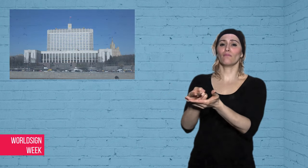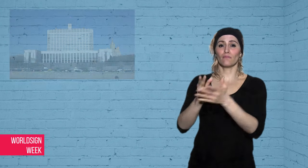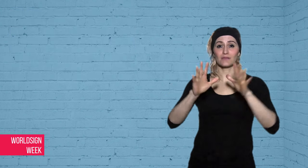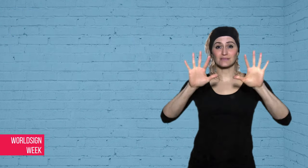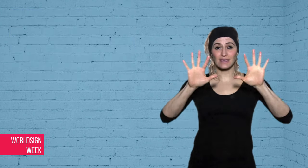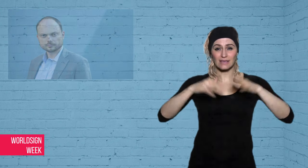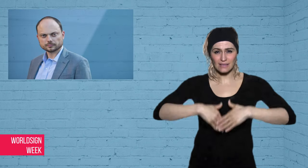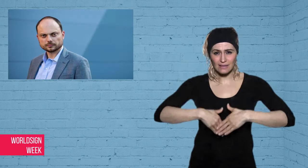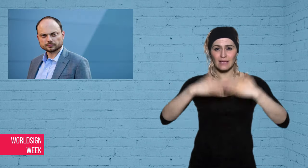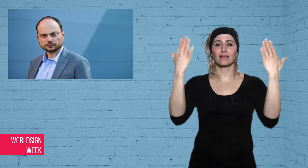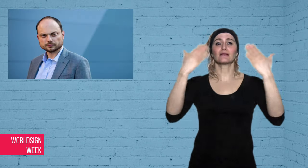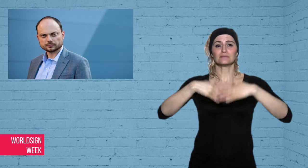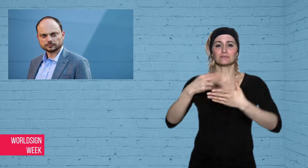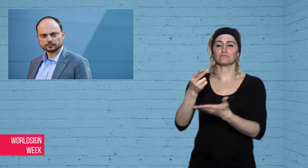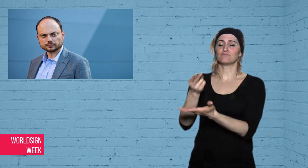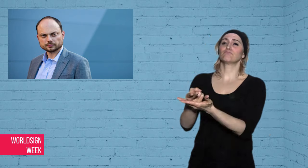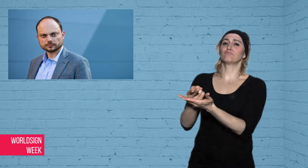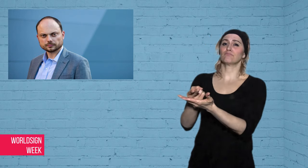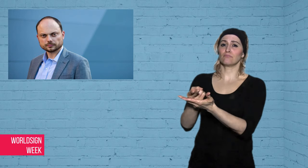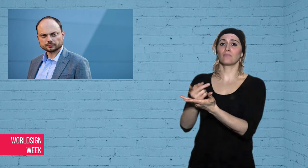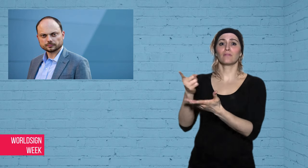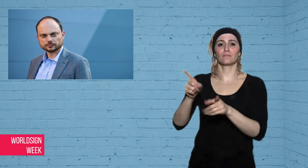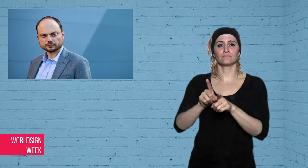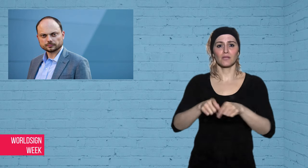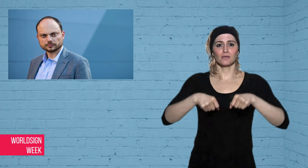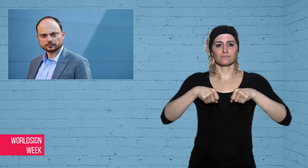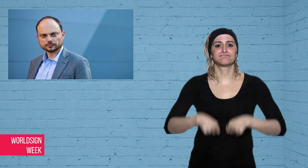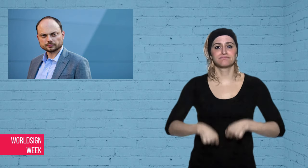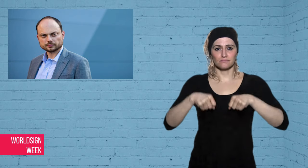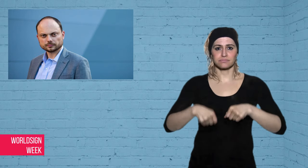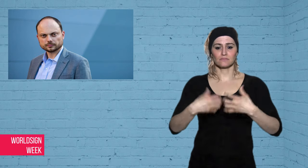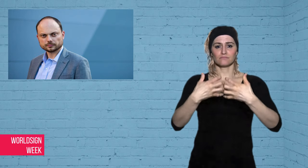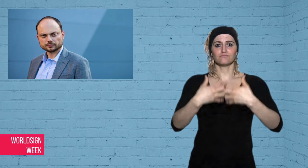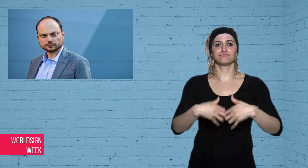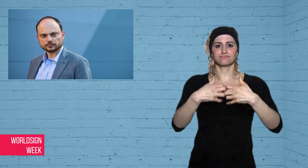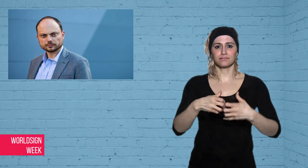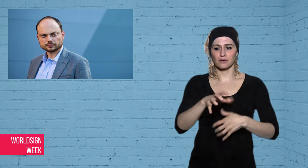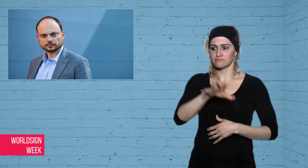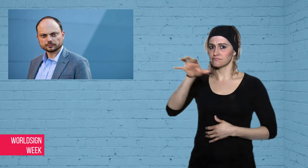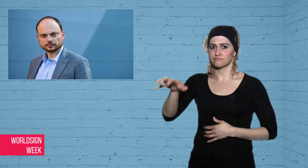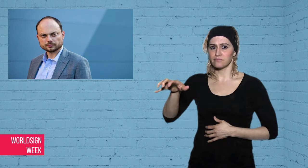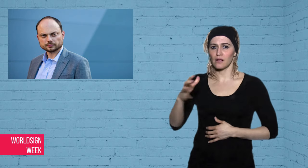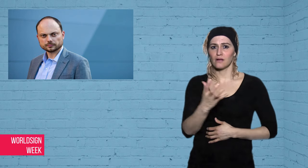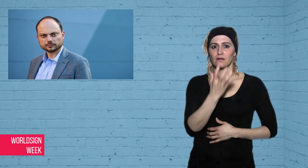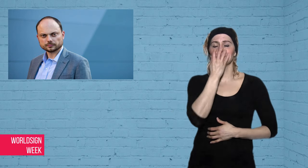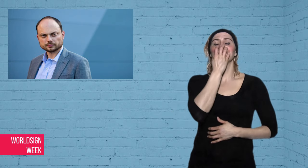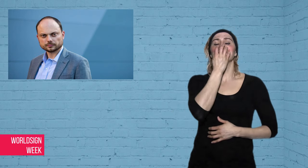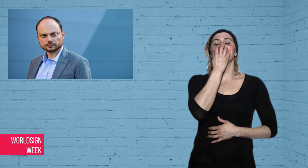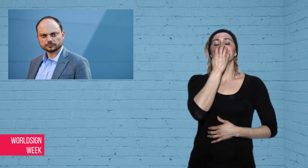kept alive by artificial respiration.